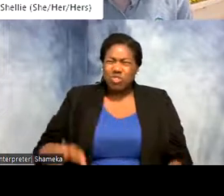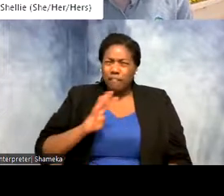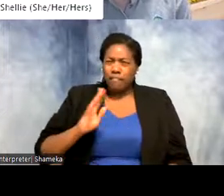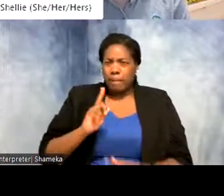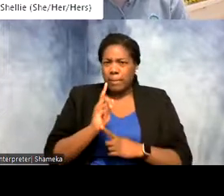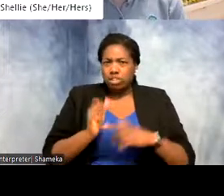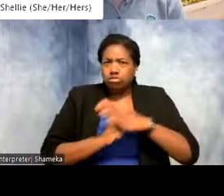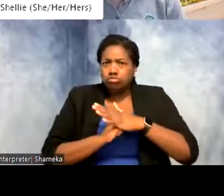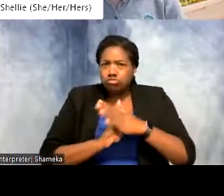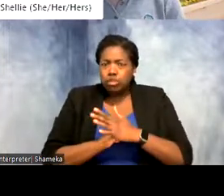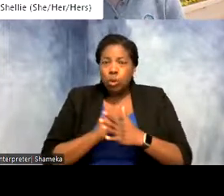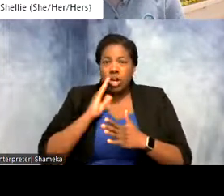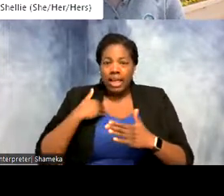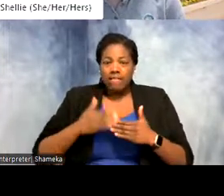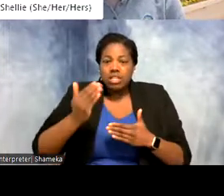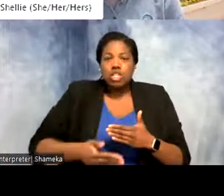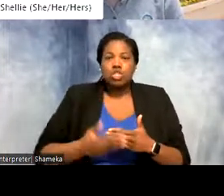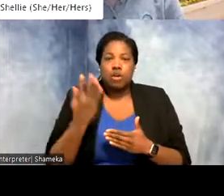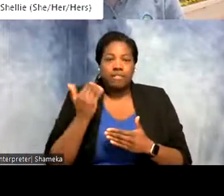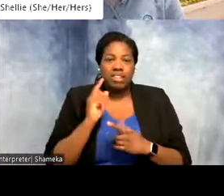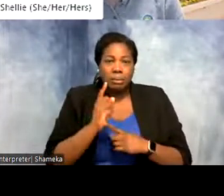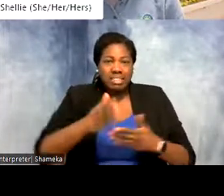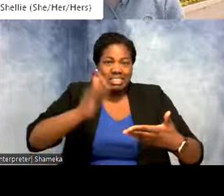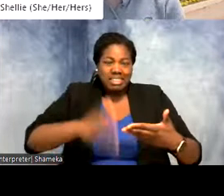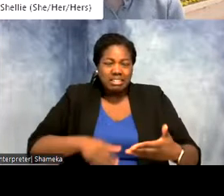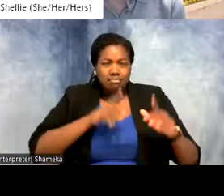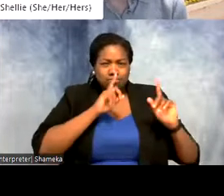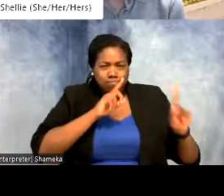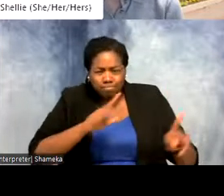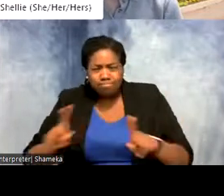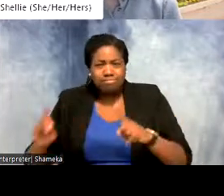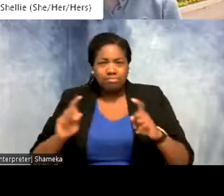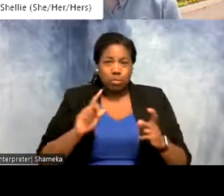an additional 15 minutes at the end to answer as many of those questions as time will allow.